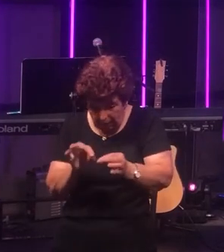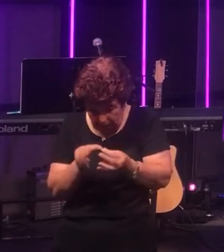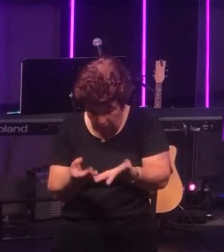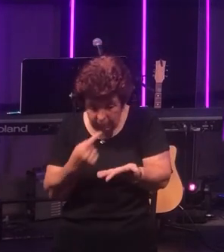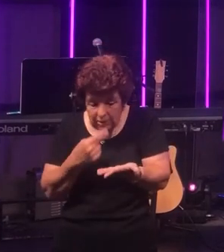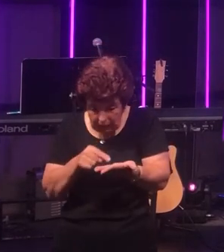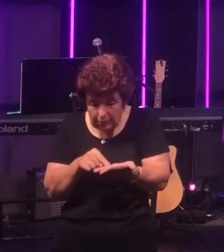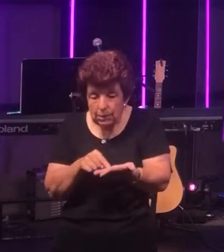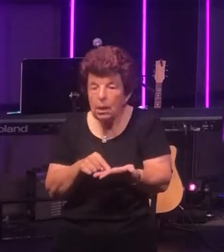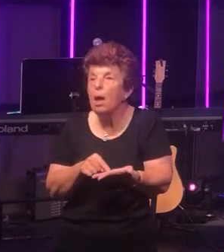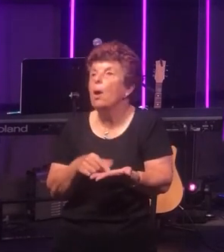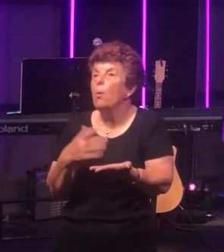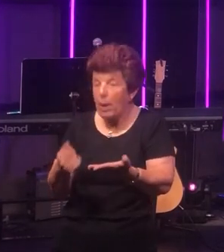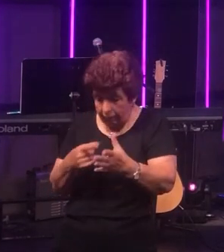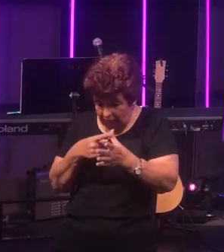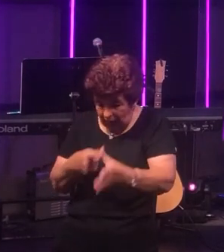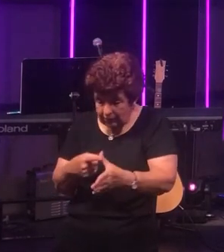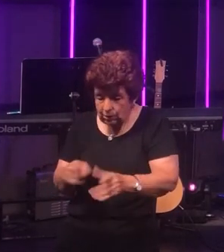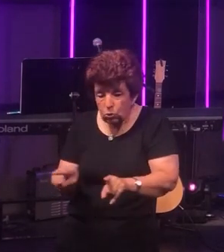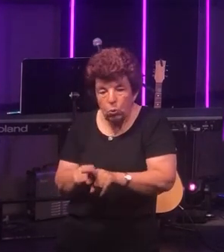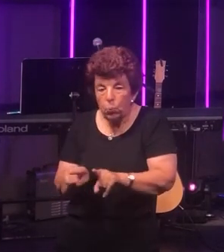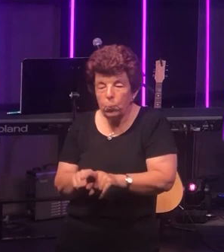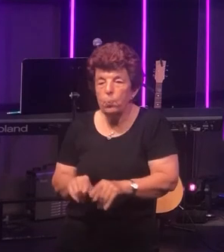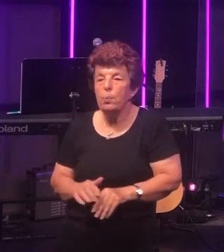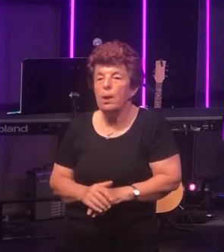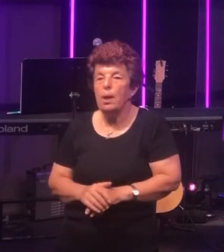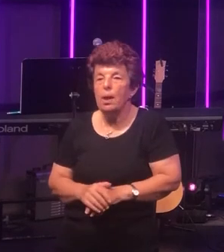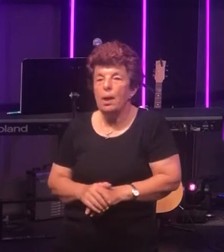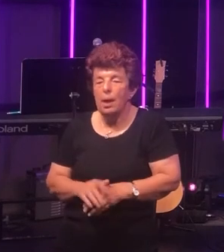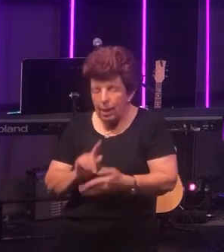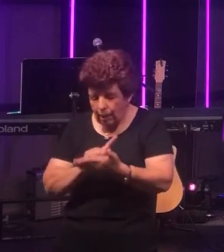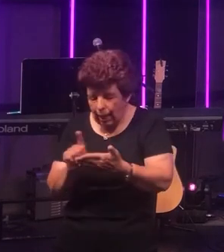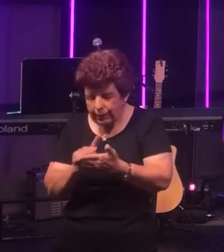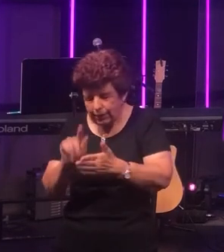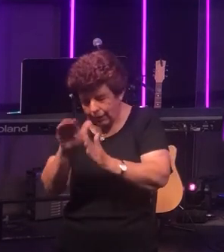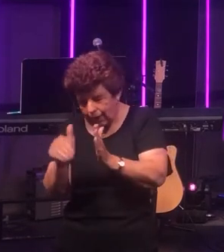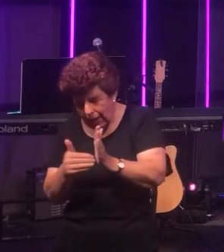us the answer in all of this. Later on and towards the end of this passage of